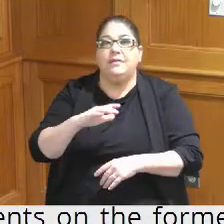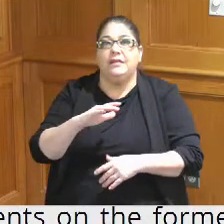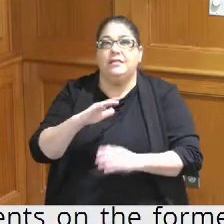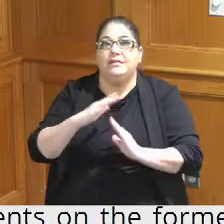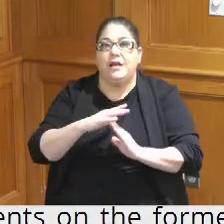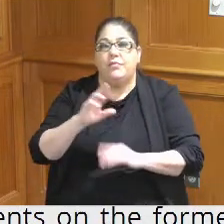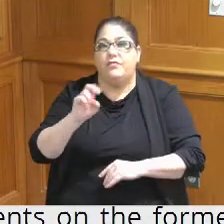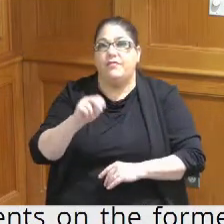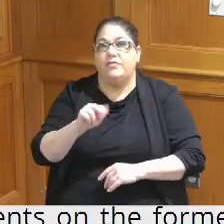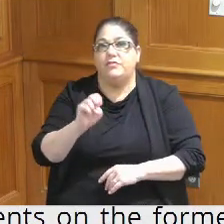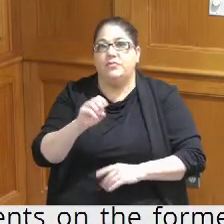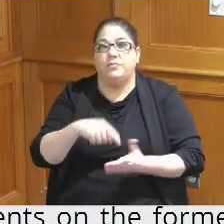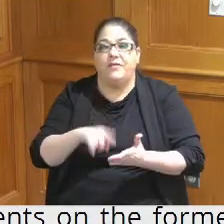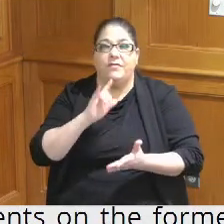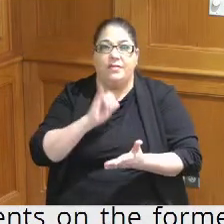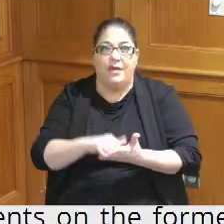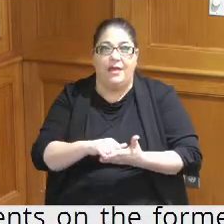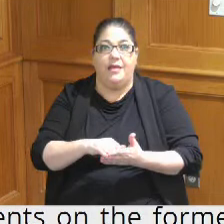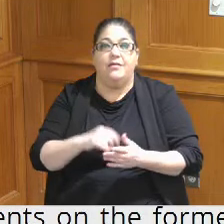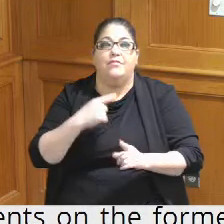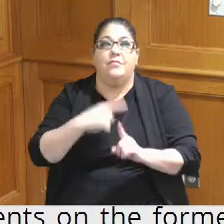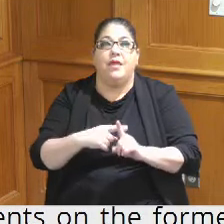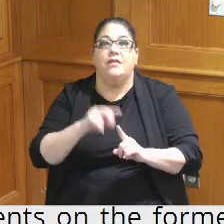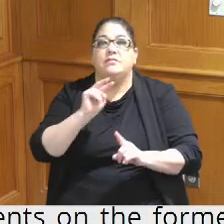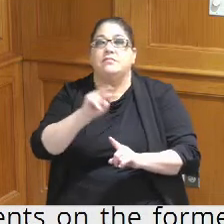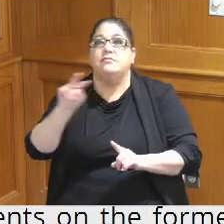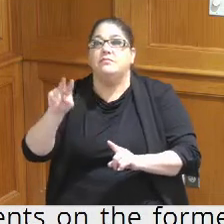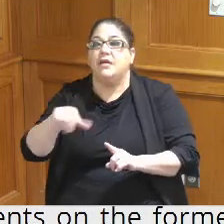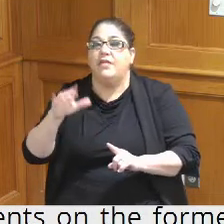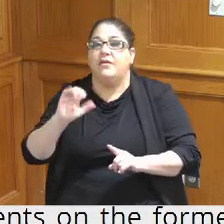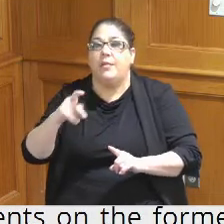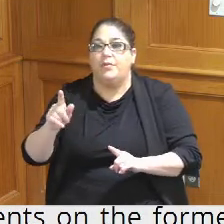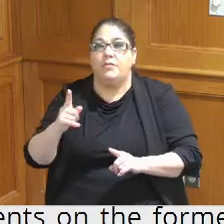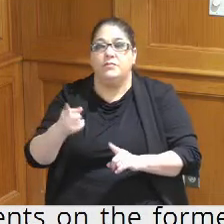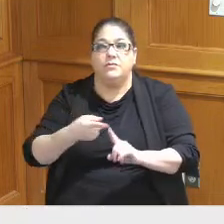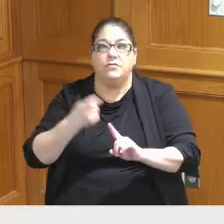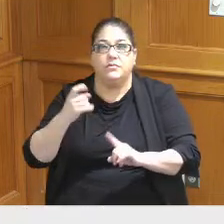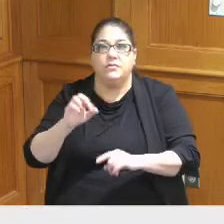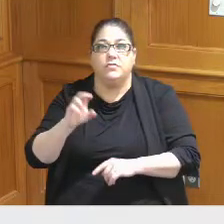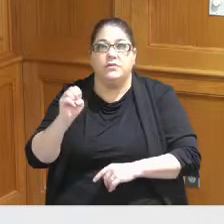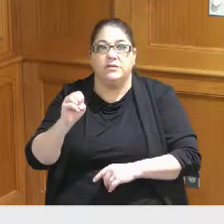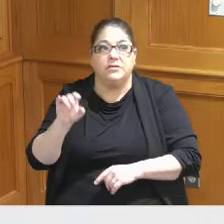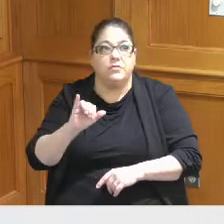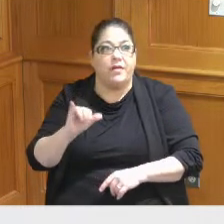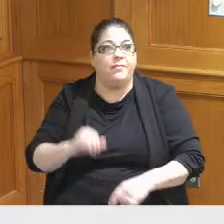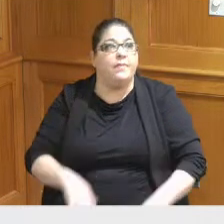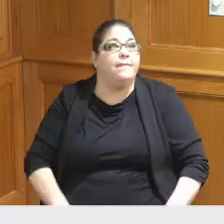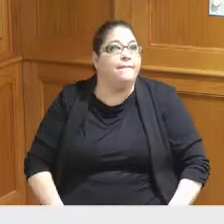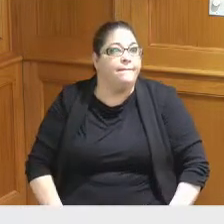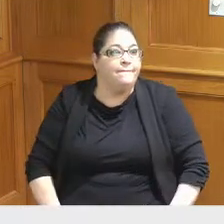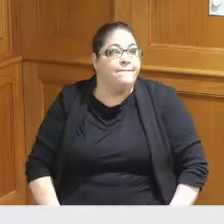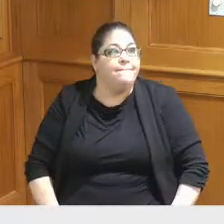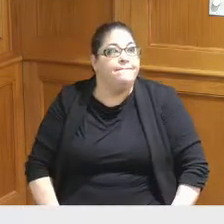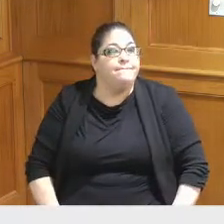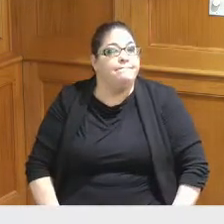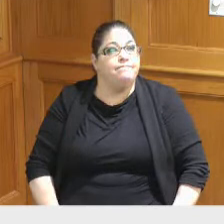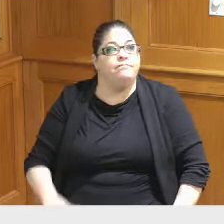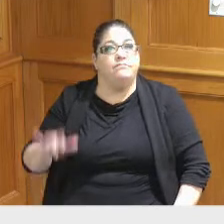that as well as looking at other Capital sources as well Leslie so here we've got a little bit on